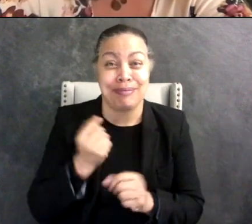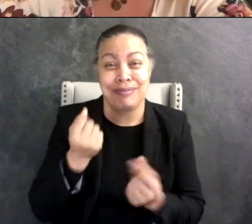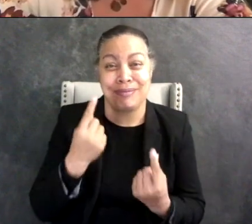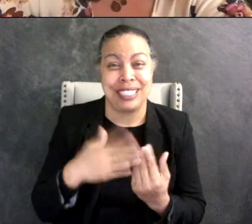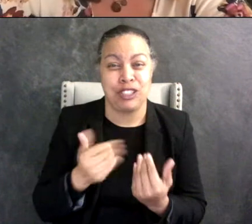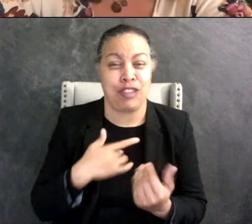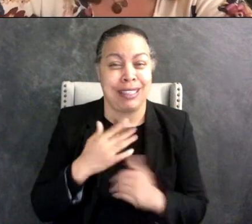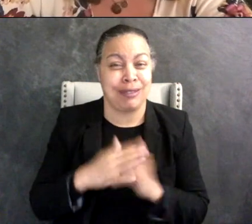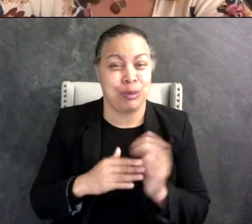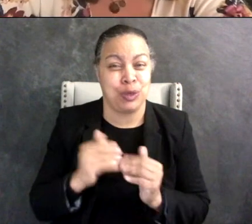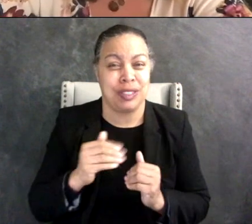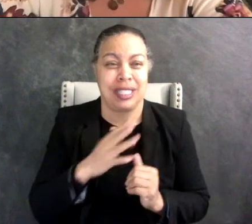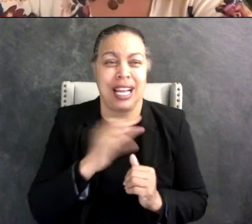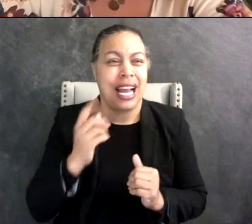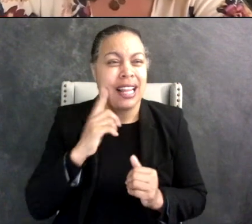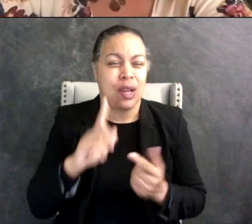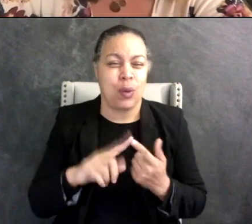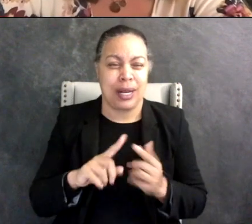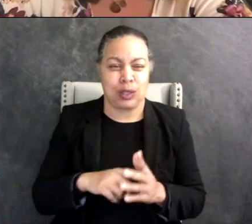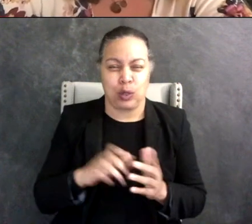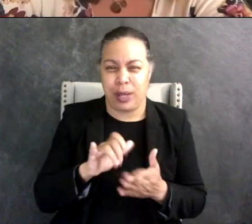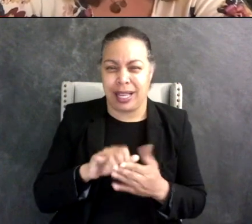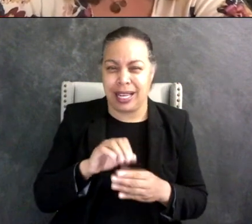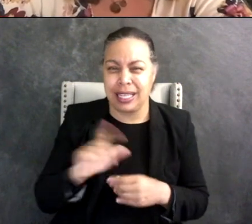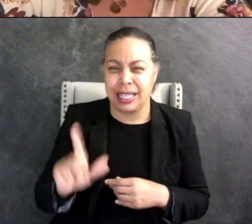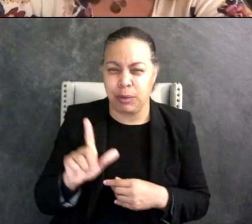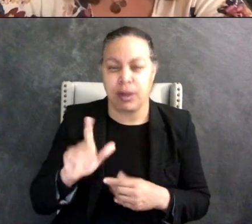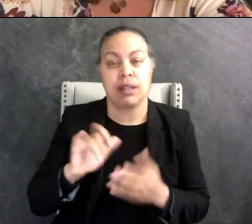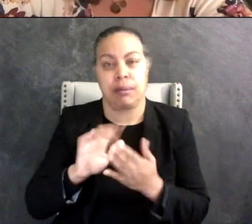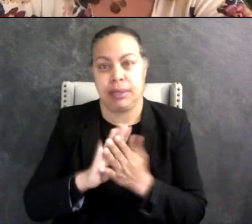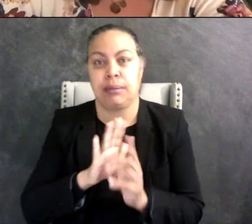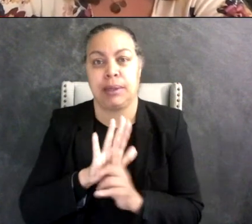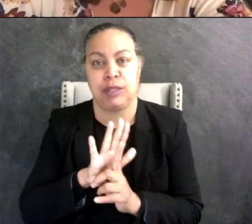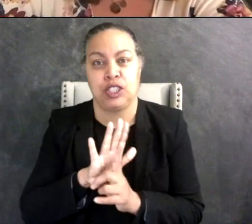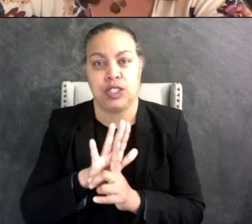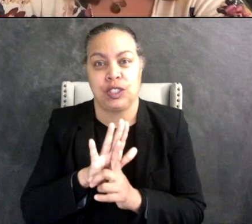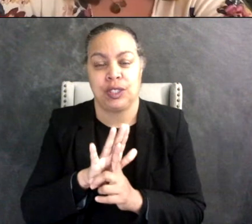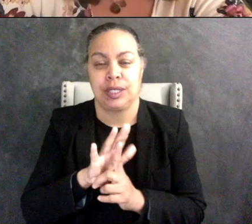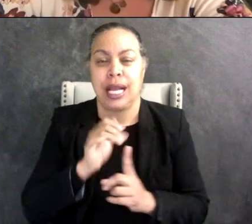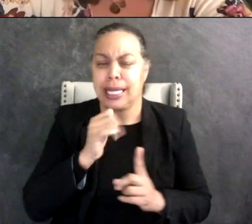when I started doing the narwhals the library got really popular not in my community only but like